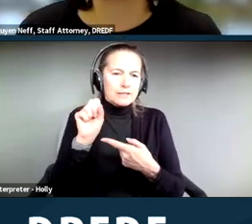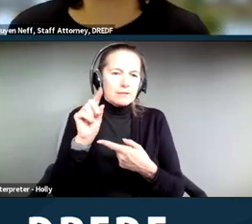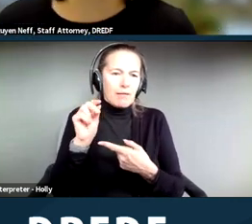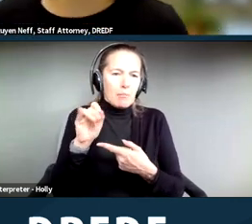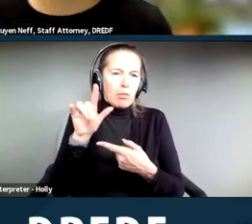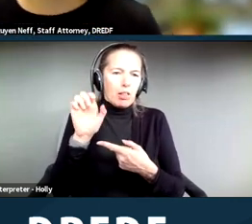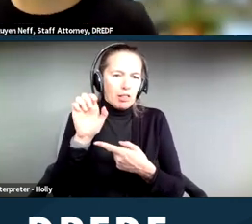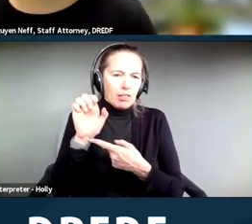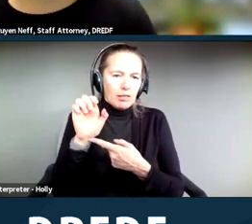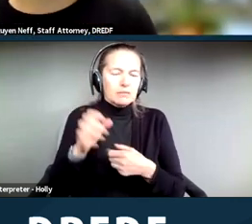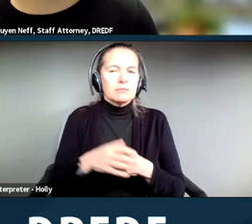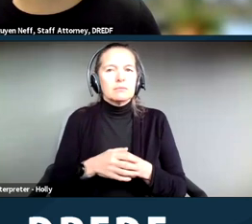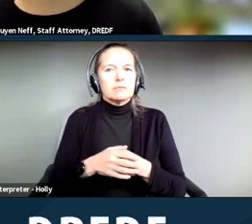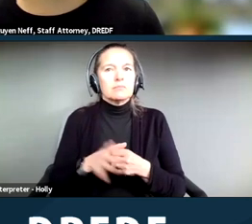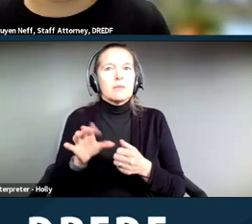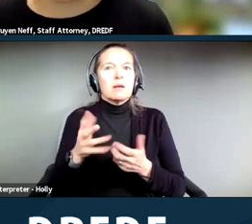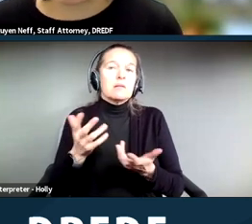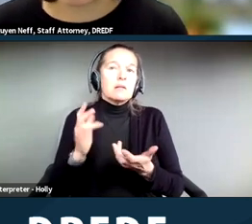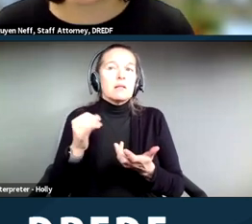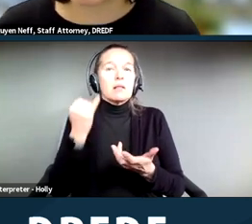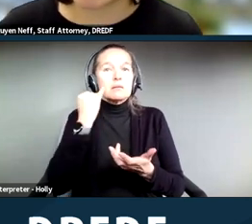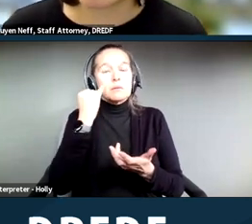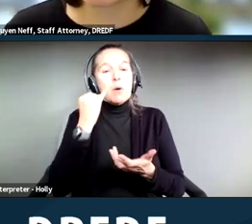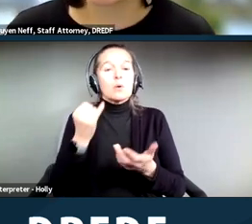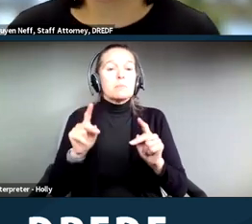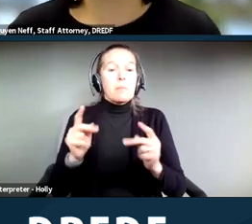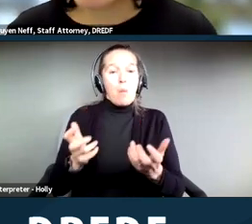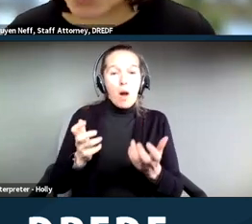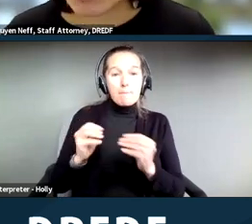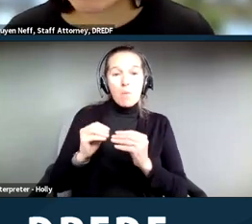it's often that people want more time to move from their encampment. Unfortunately,